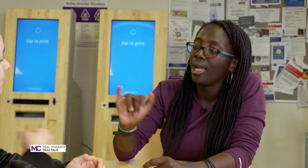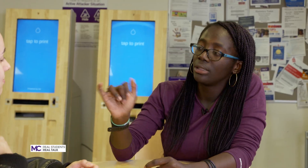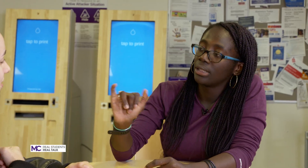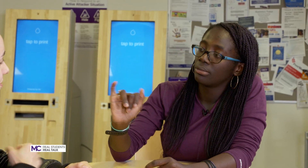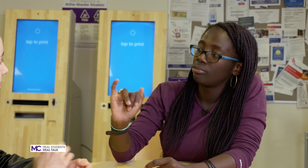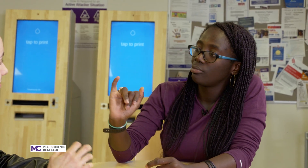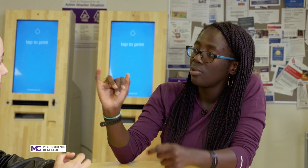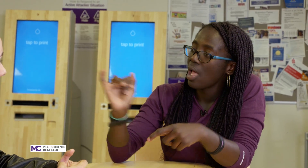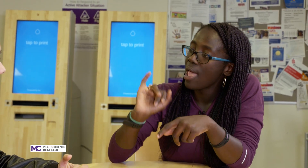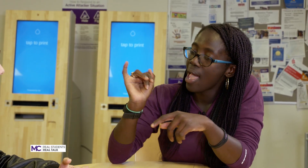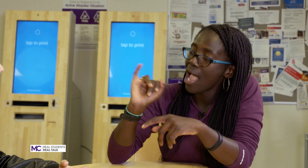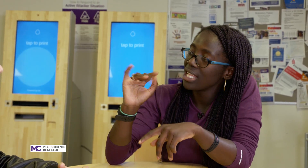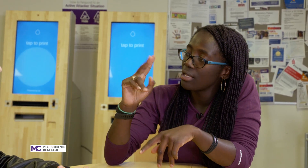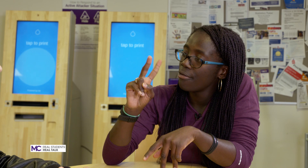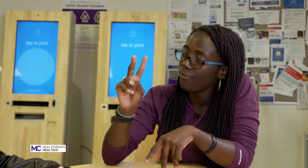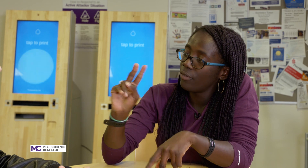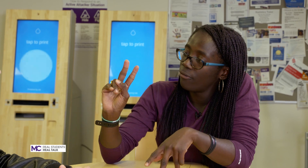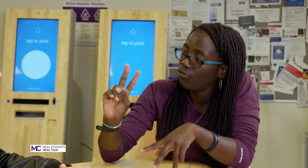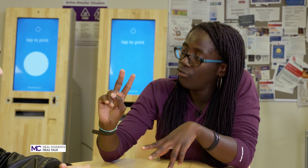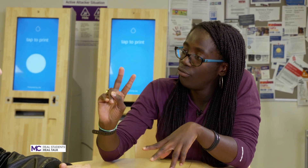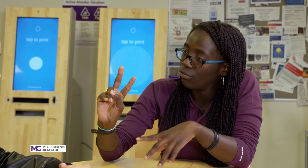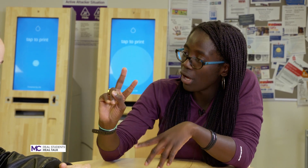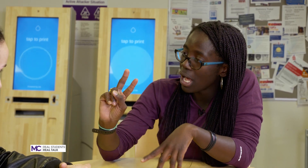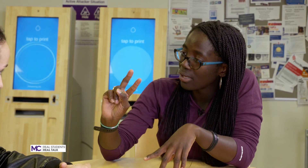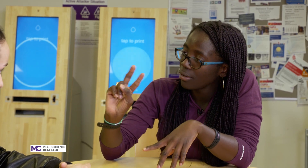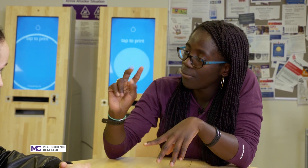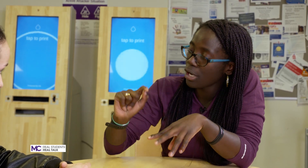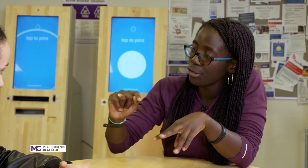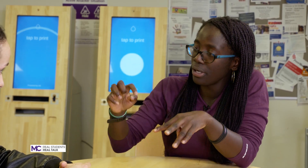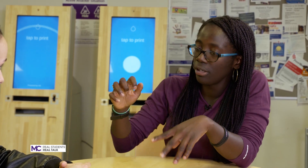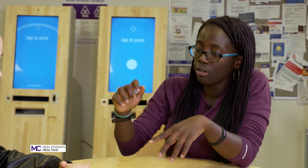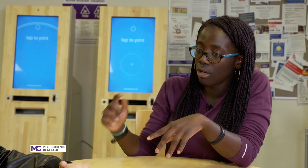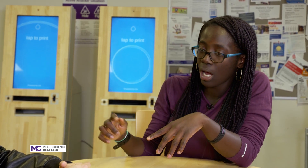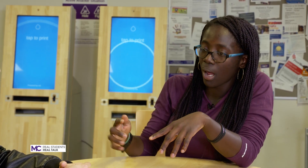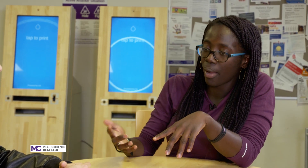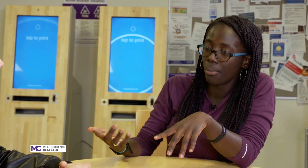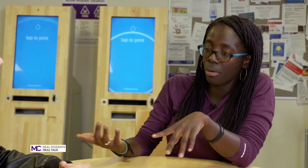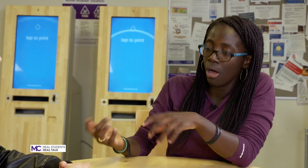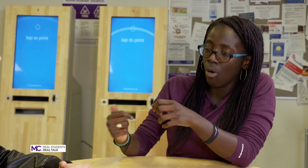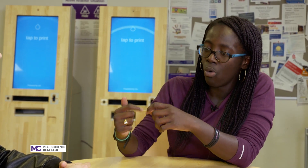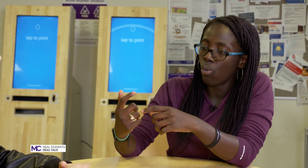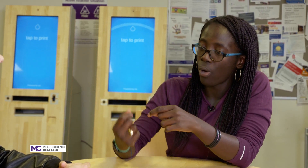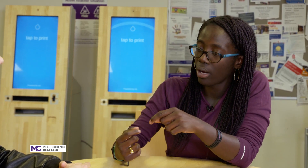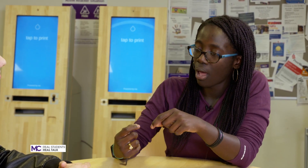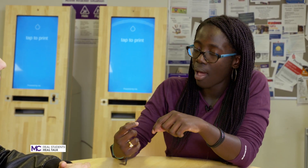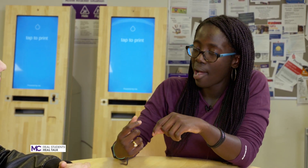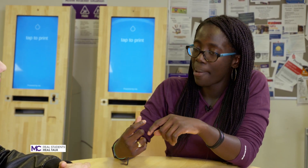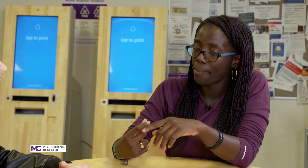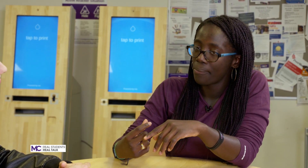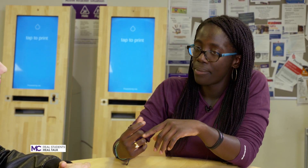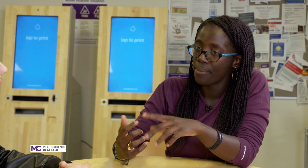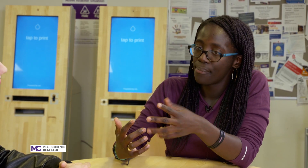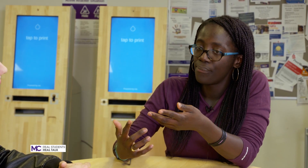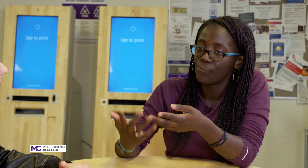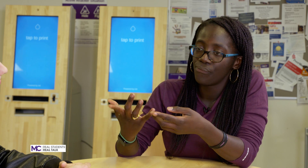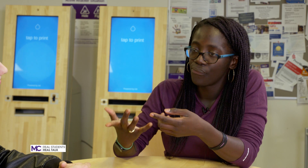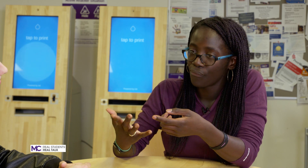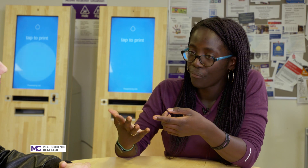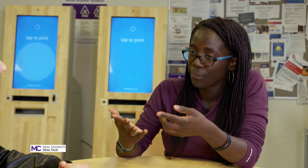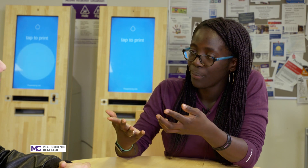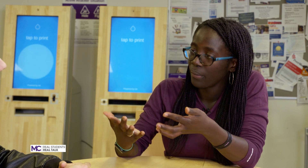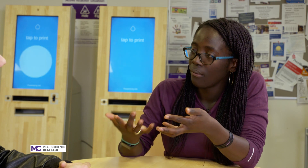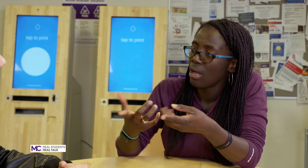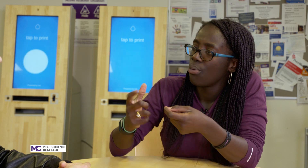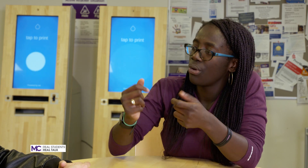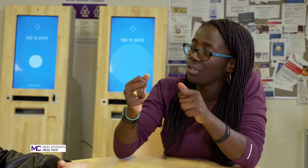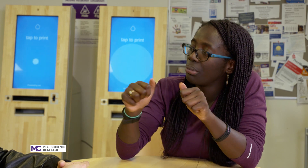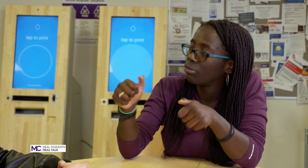a as a veteran what were